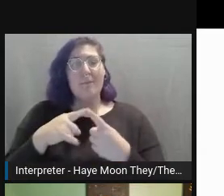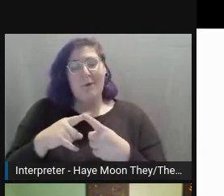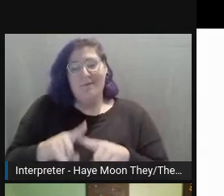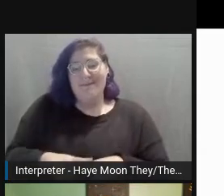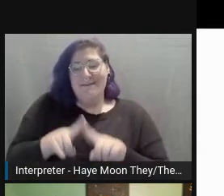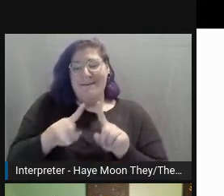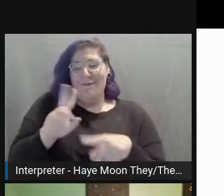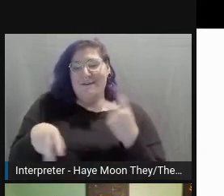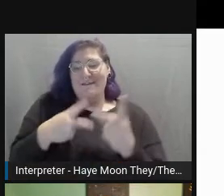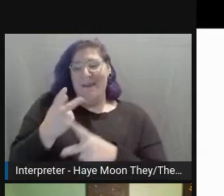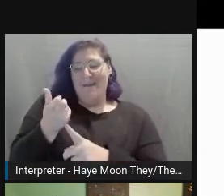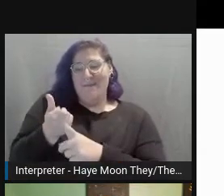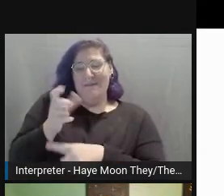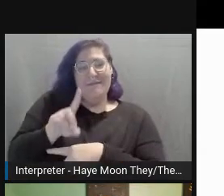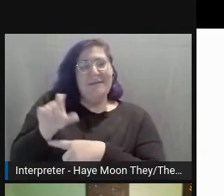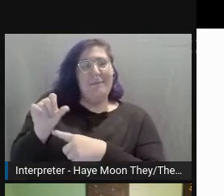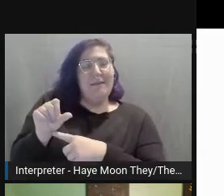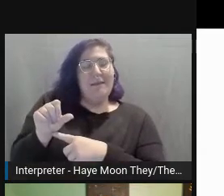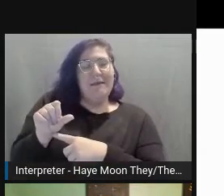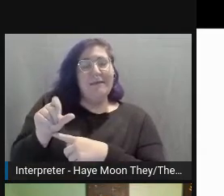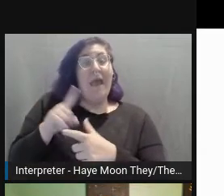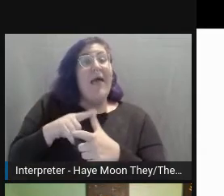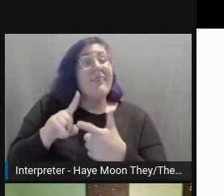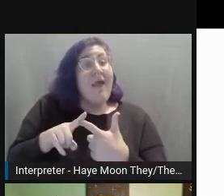and then the design considerations to keep in mind.